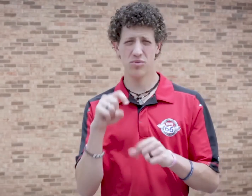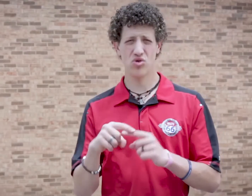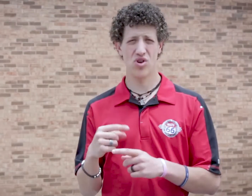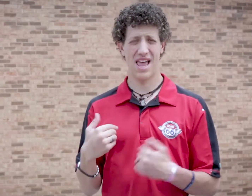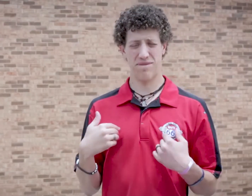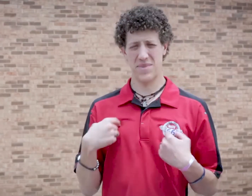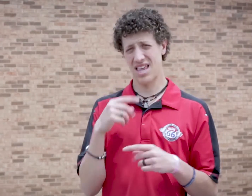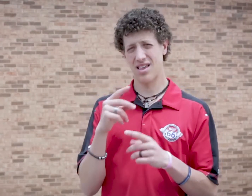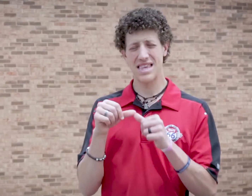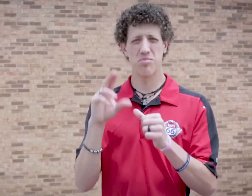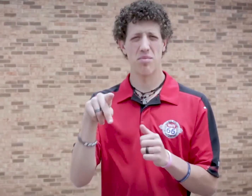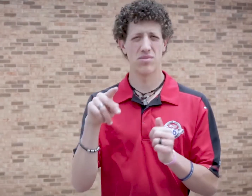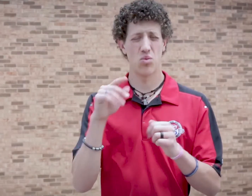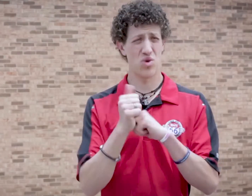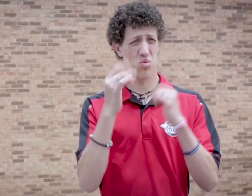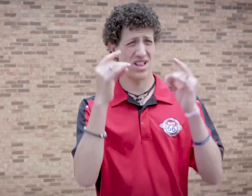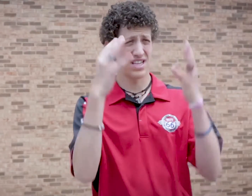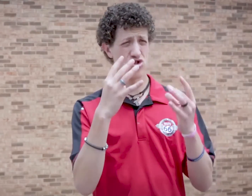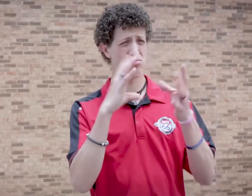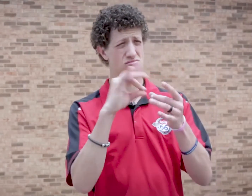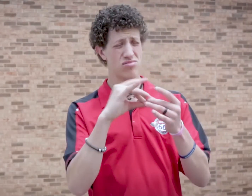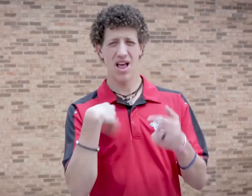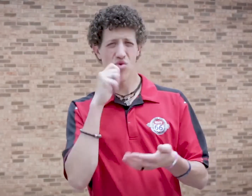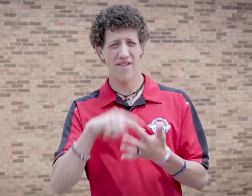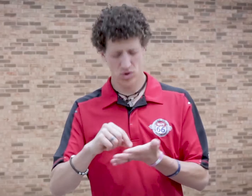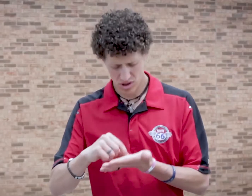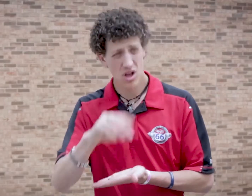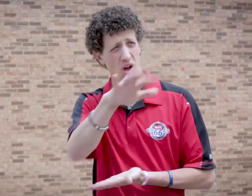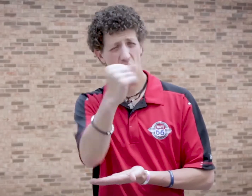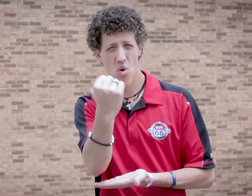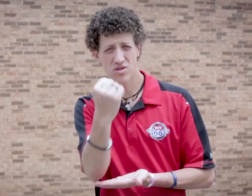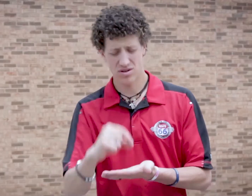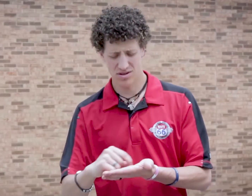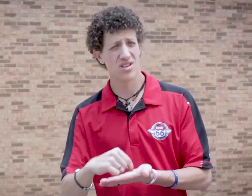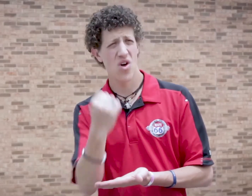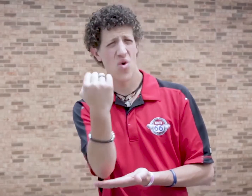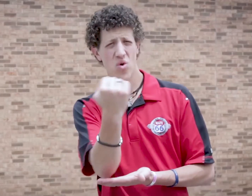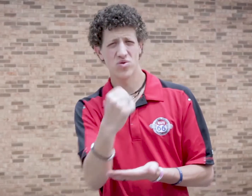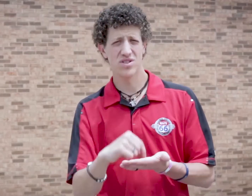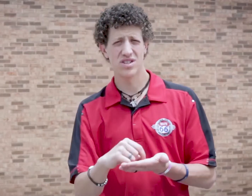able to keep up with what the teacher was saying. I didn't have to avert my eyes down to the paper.